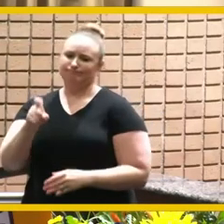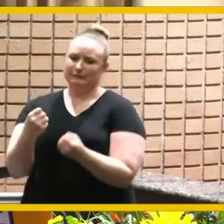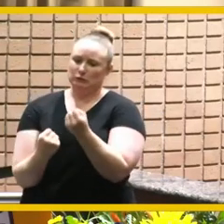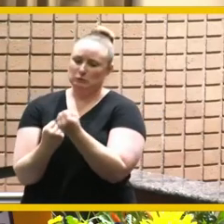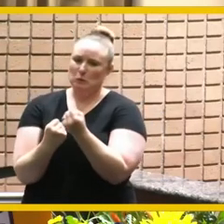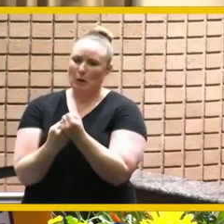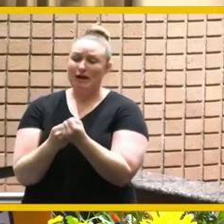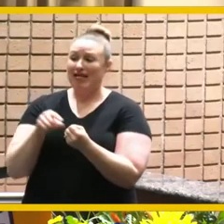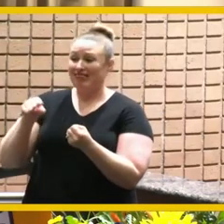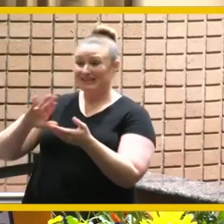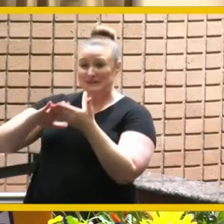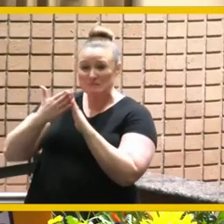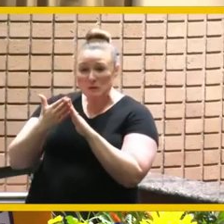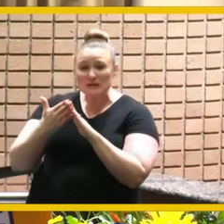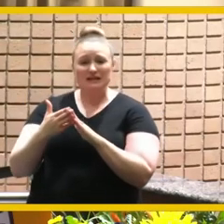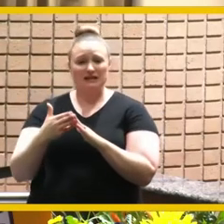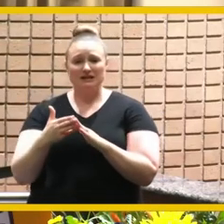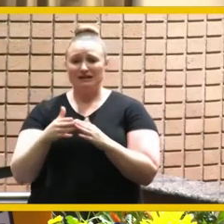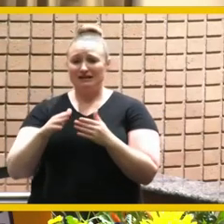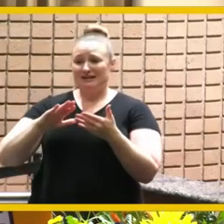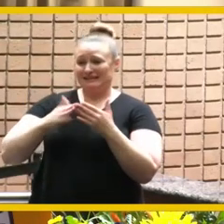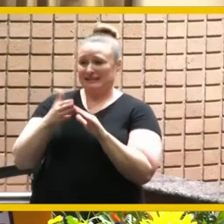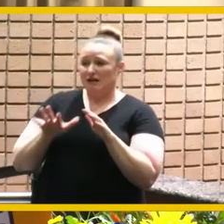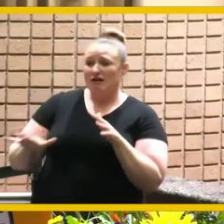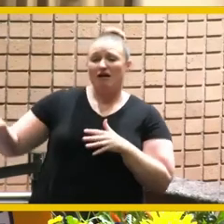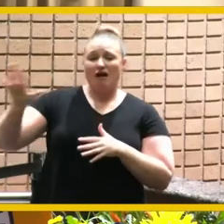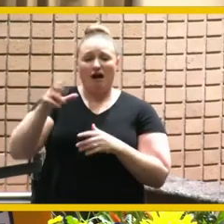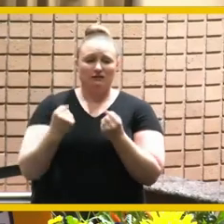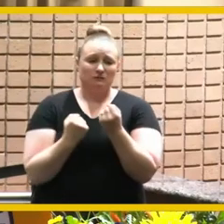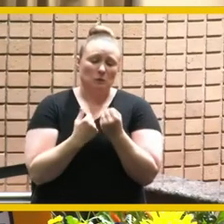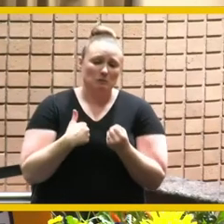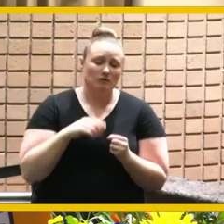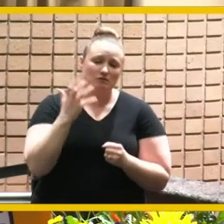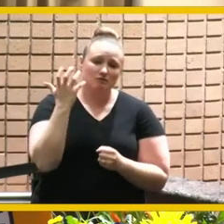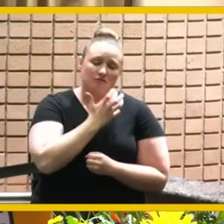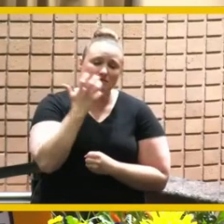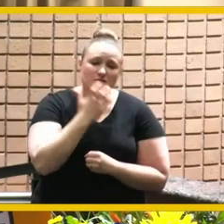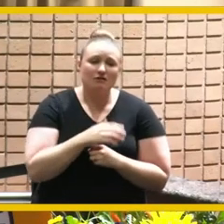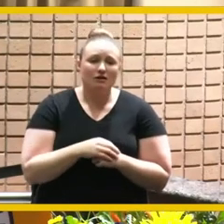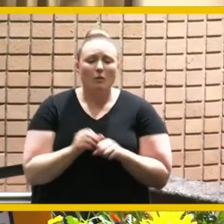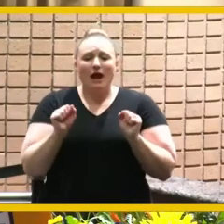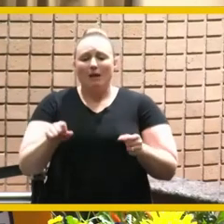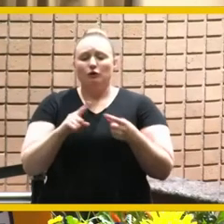from this city and beyond to be able to get those things done that were mentioned tonight